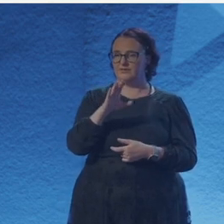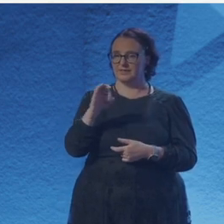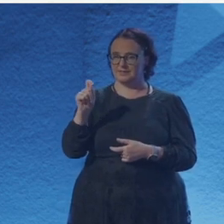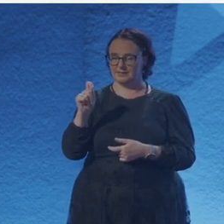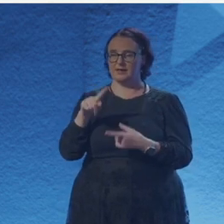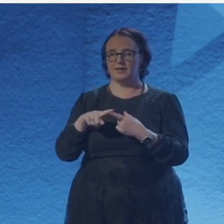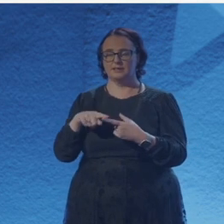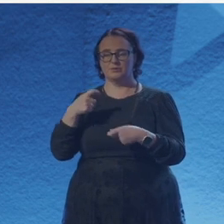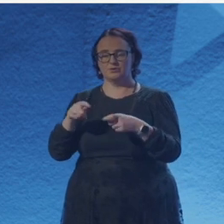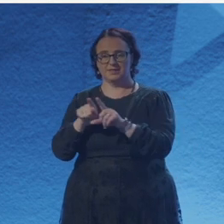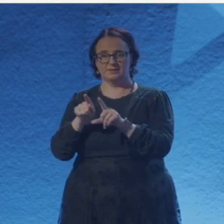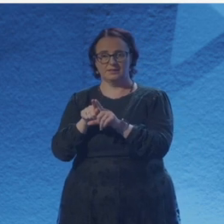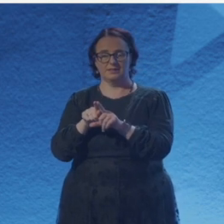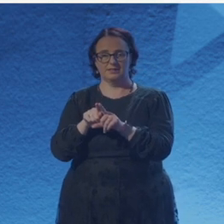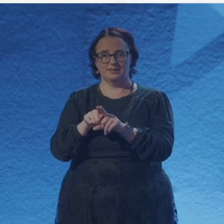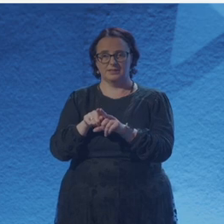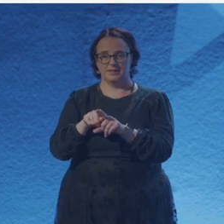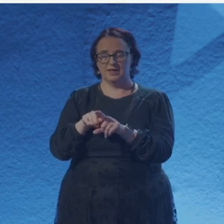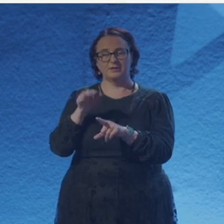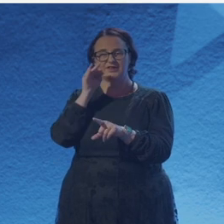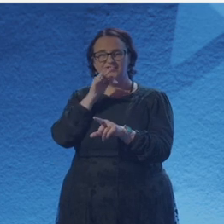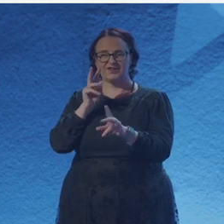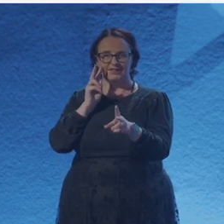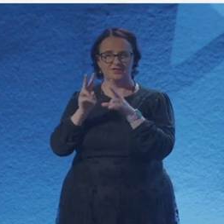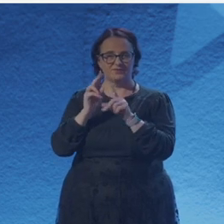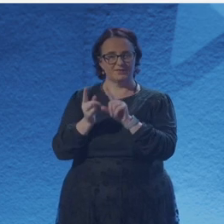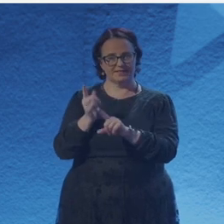that I ended up involved in through another writer actually, Fiona Longmuir,